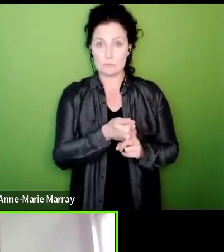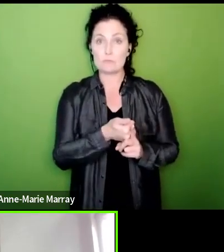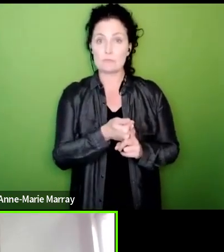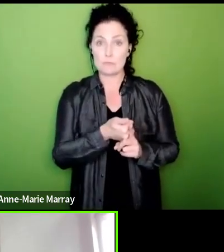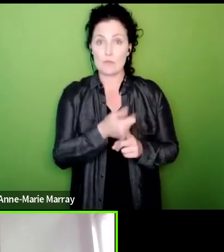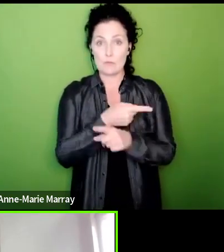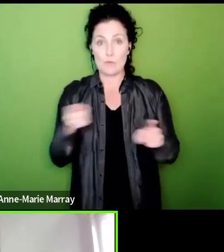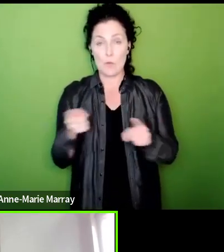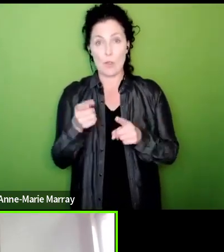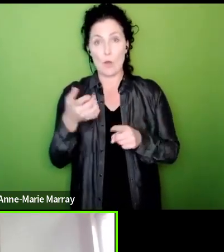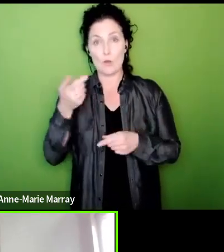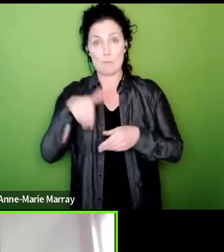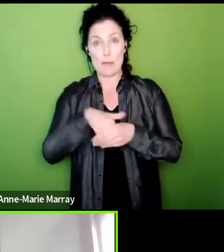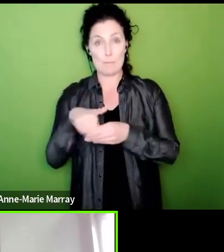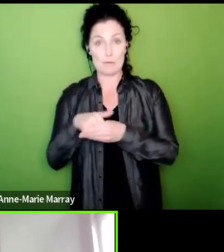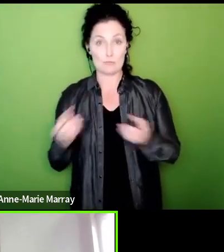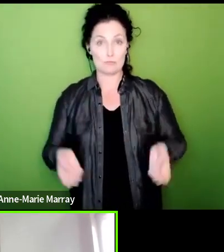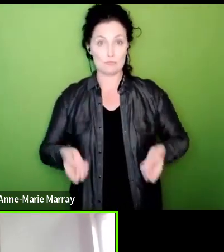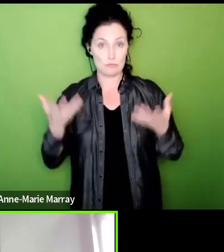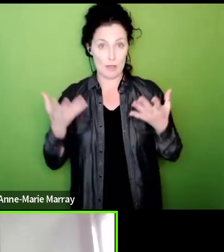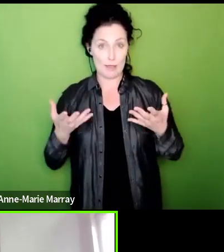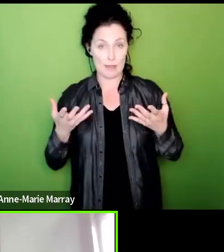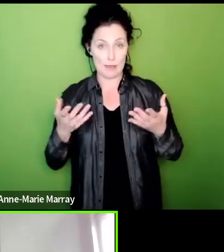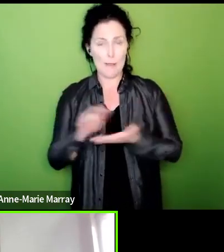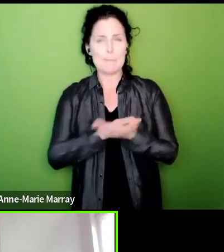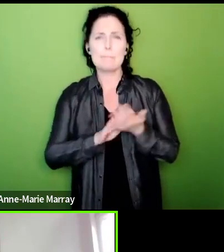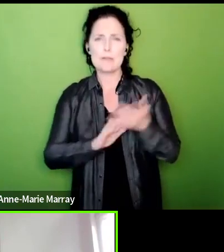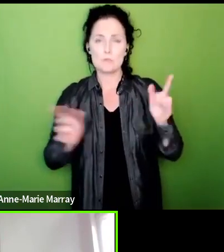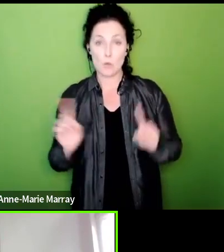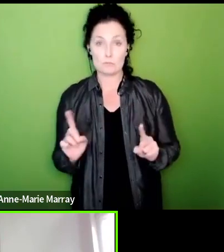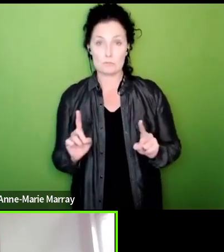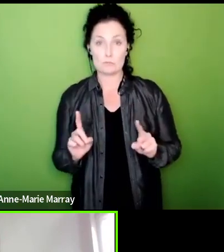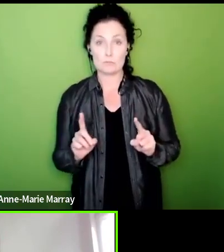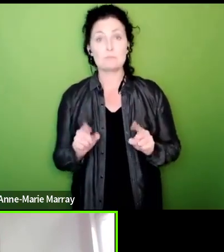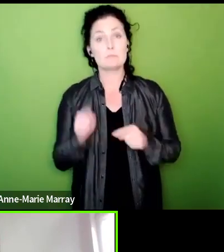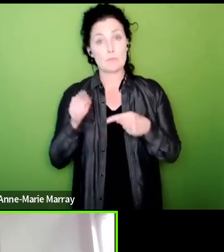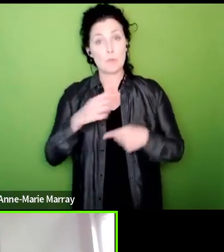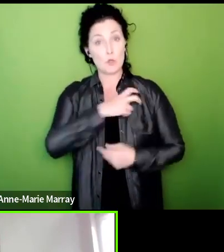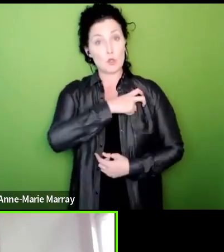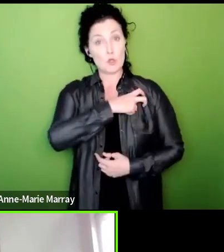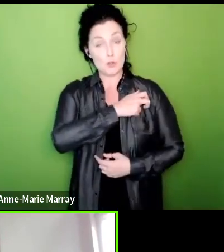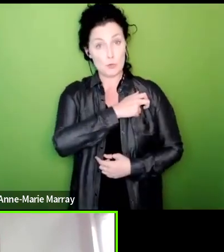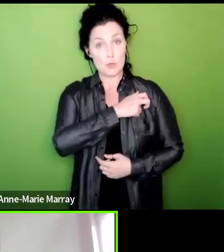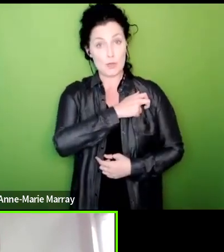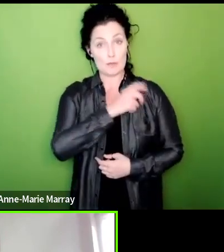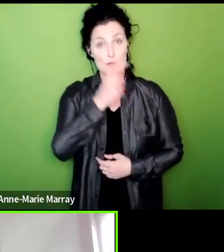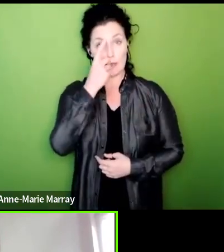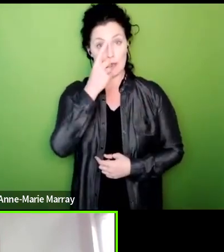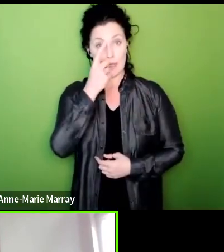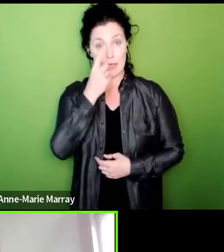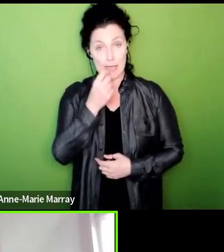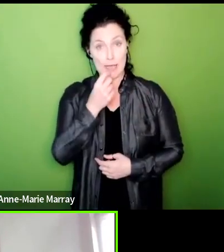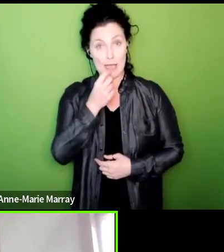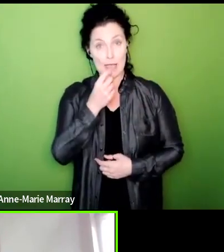we meet next week what it means is that the union will be in a position to sustain long-term action